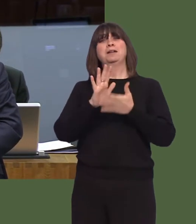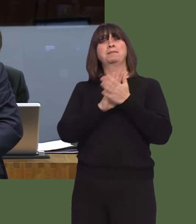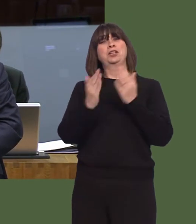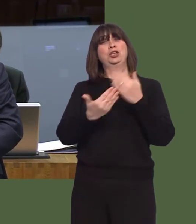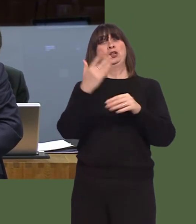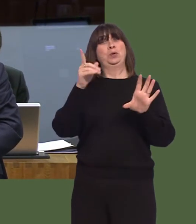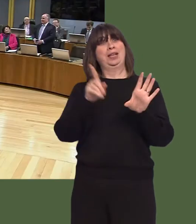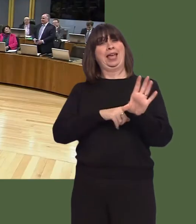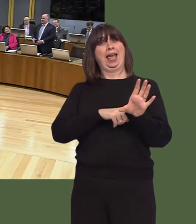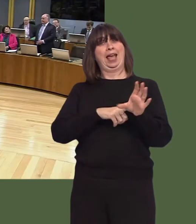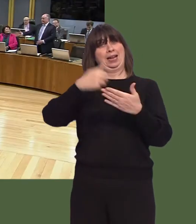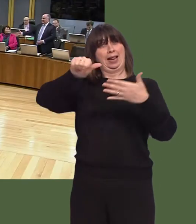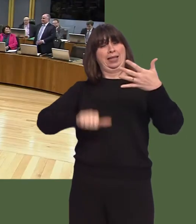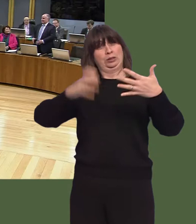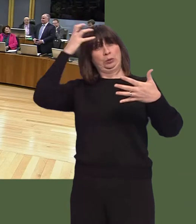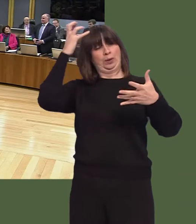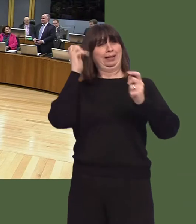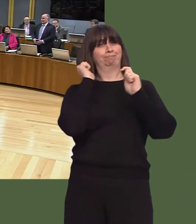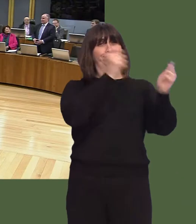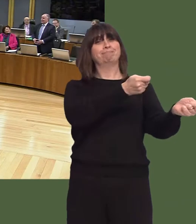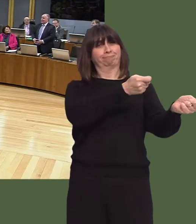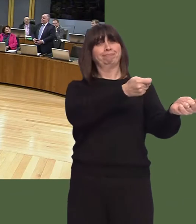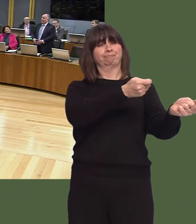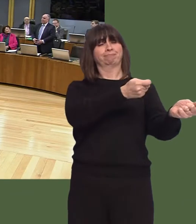the new year's honours list that was put out this year.